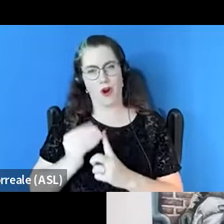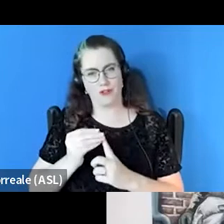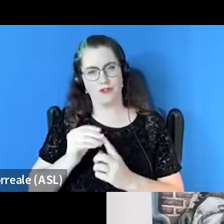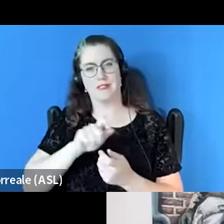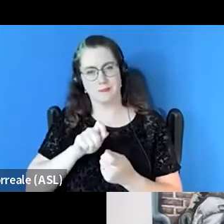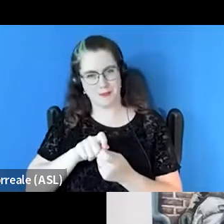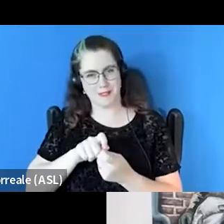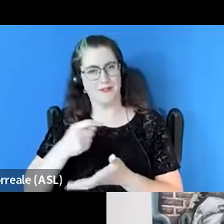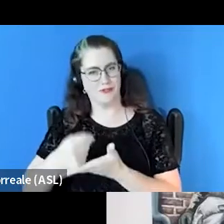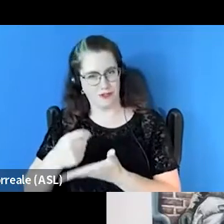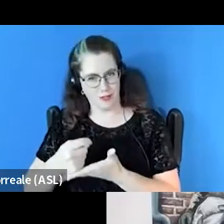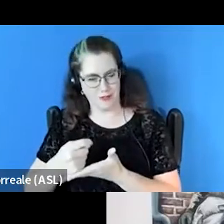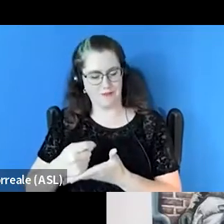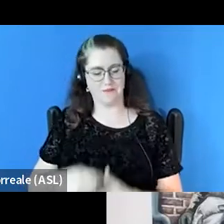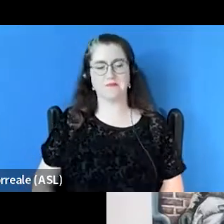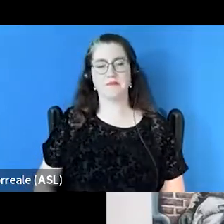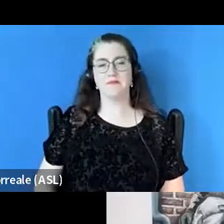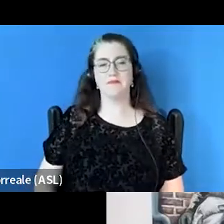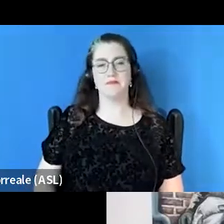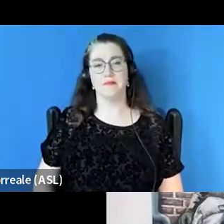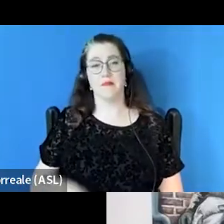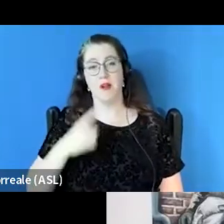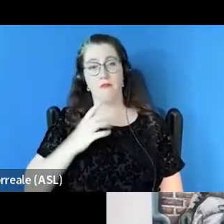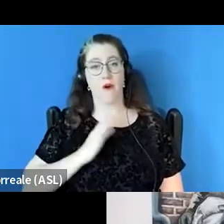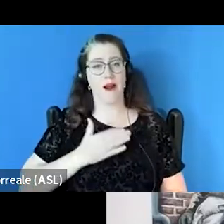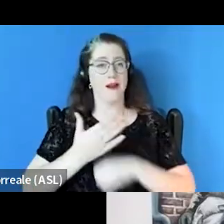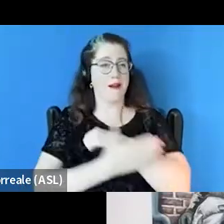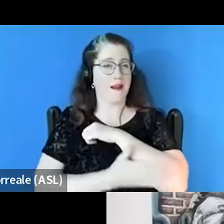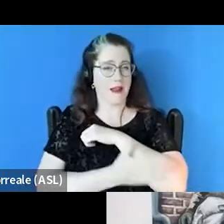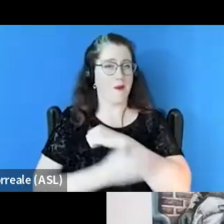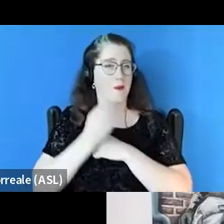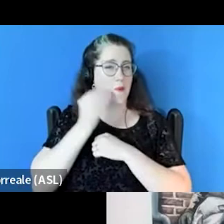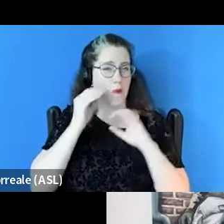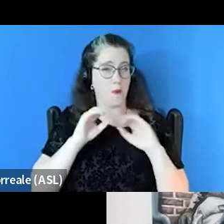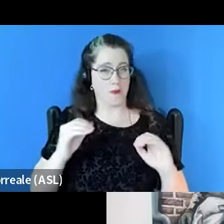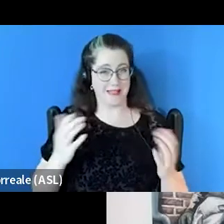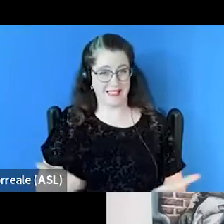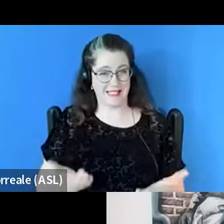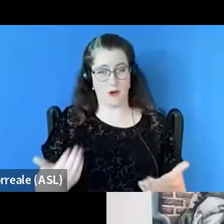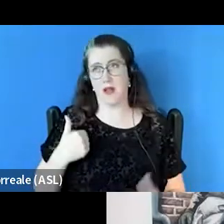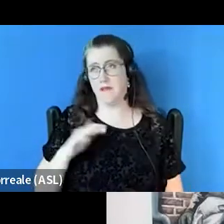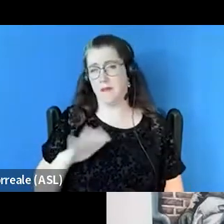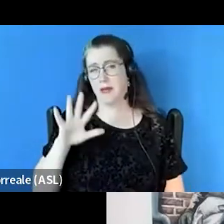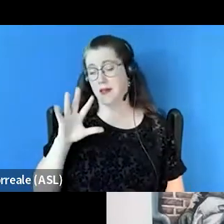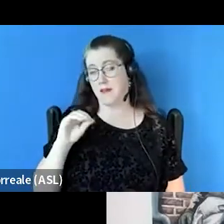Just for a point and count for our county homelessness, here we're experiencing about 50% of our homeless